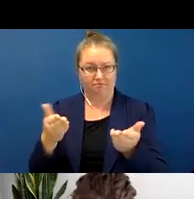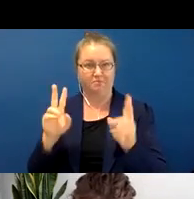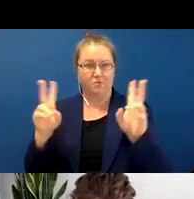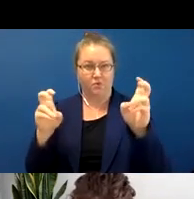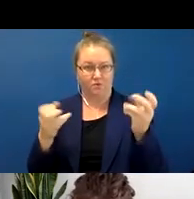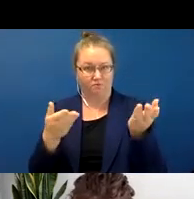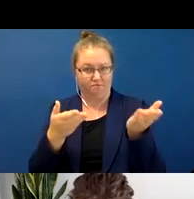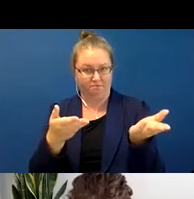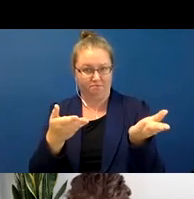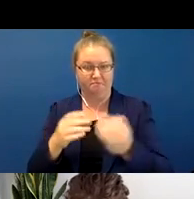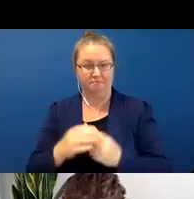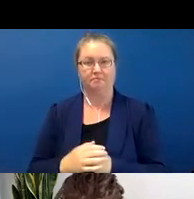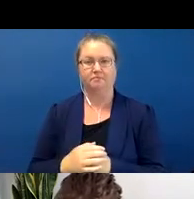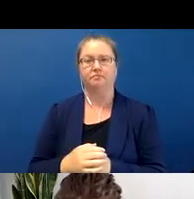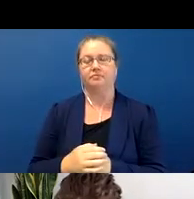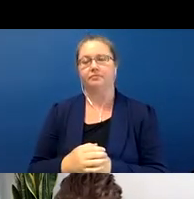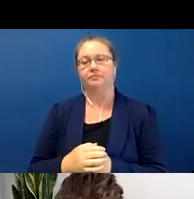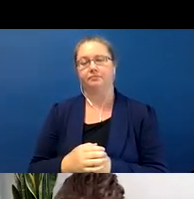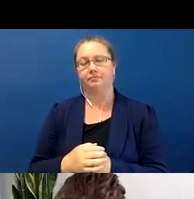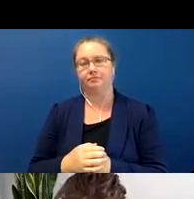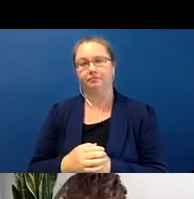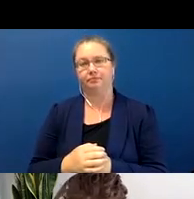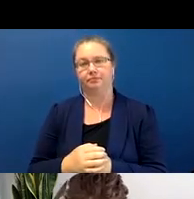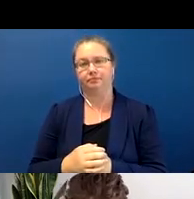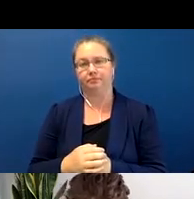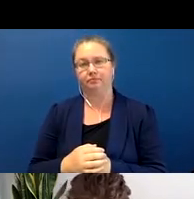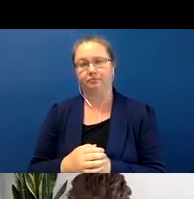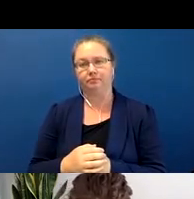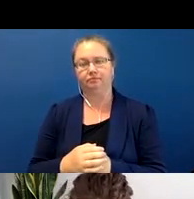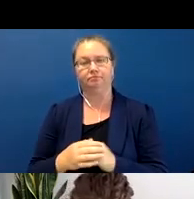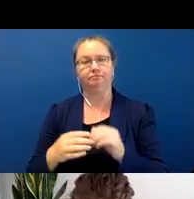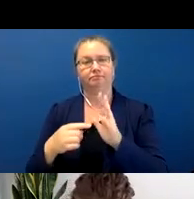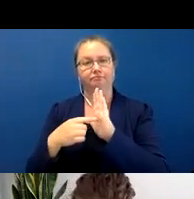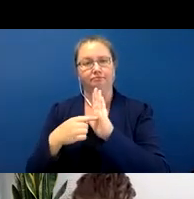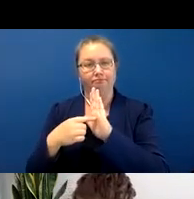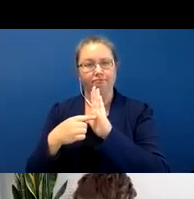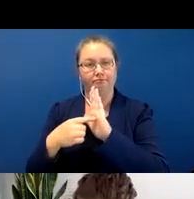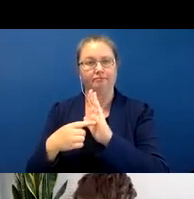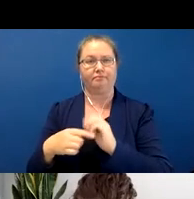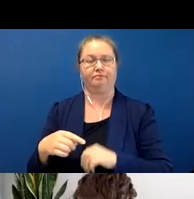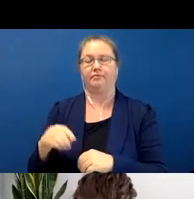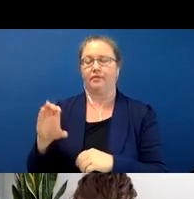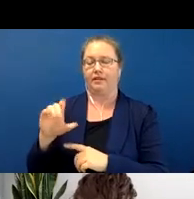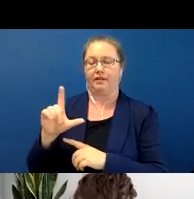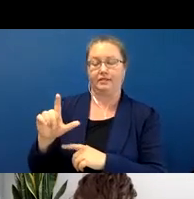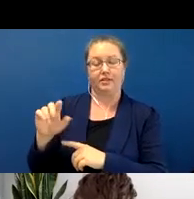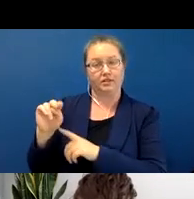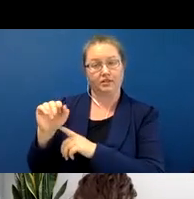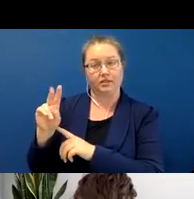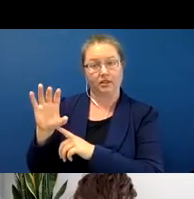he says that “for example in Navajo classifiers are part of the verb stem. In ASL a classifier